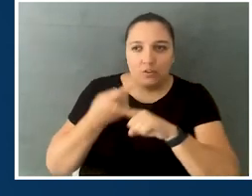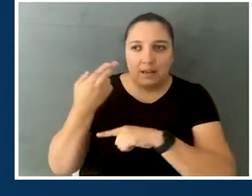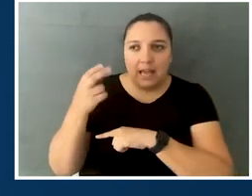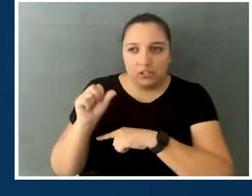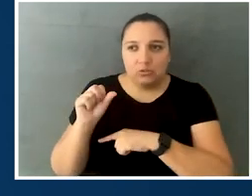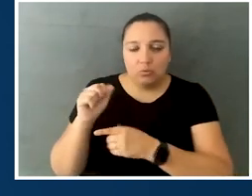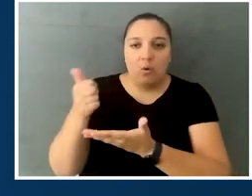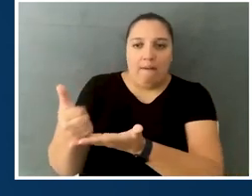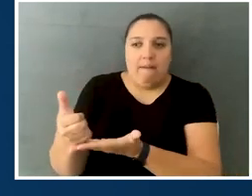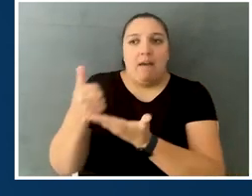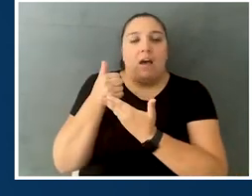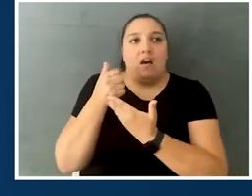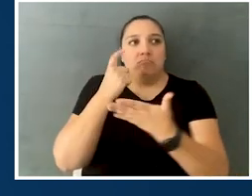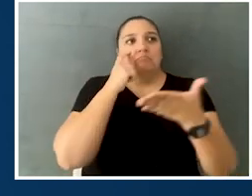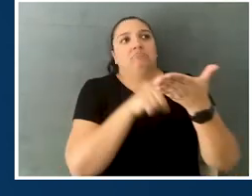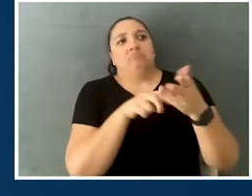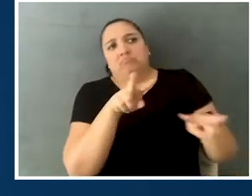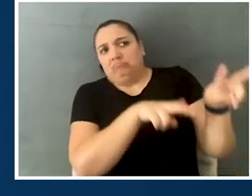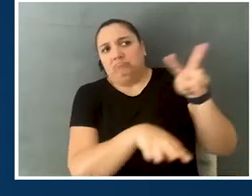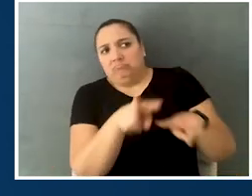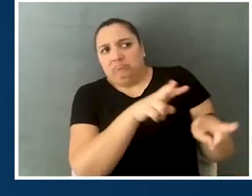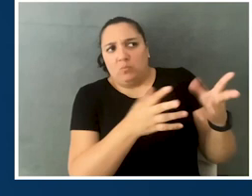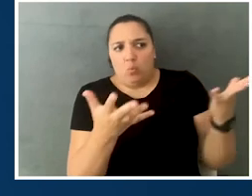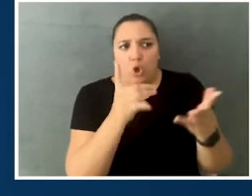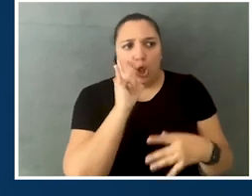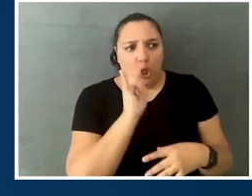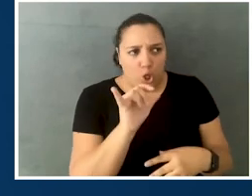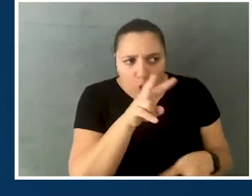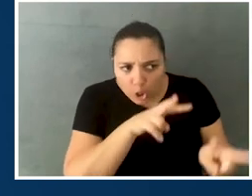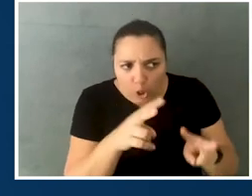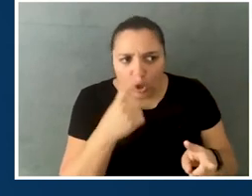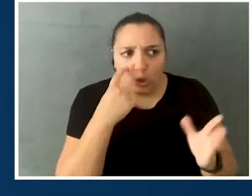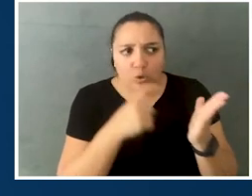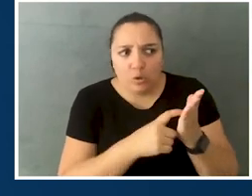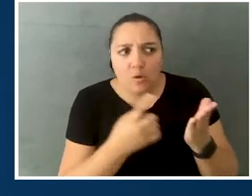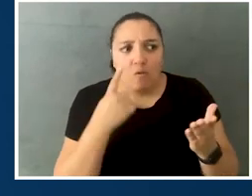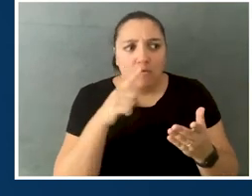on the lookout for in college, and you made a statement that there are differences, right?